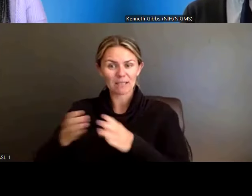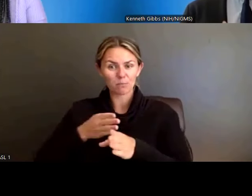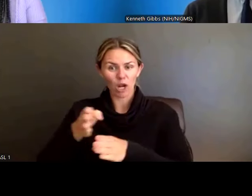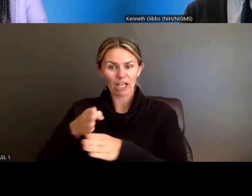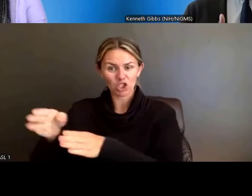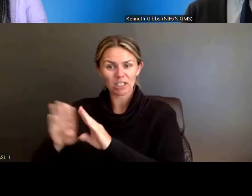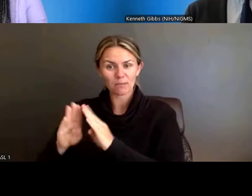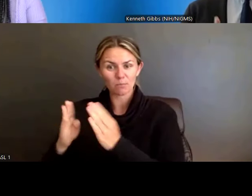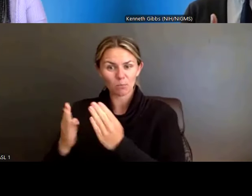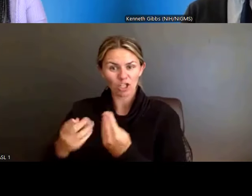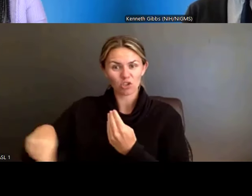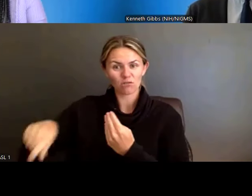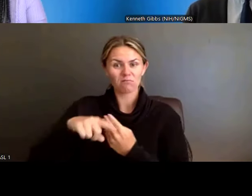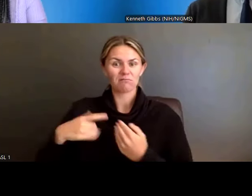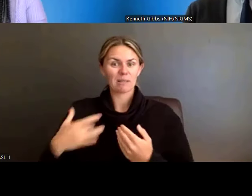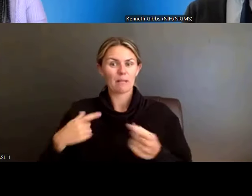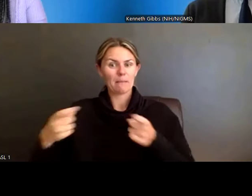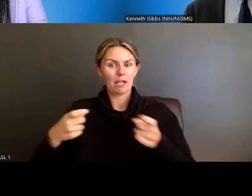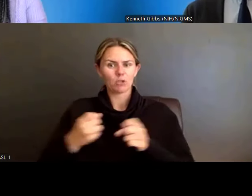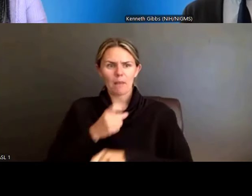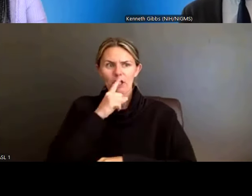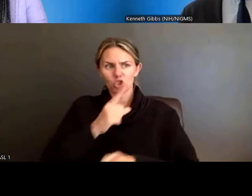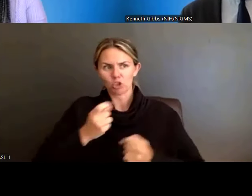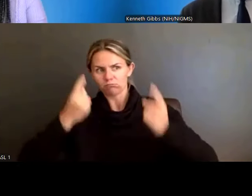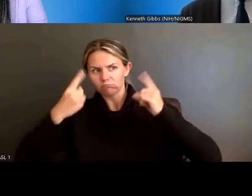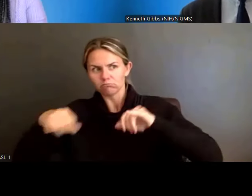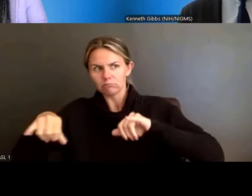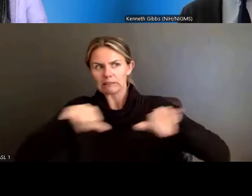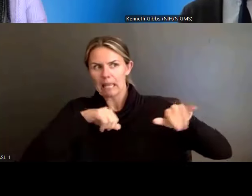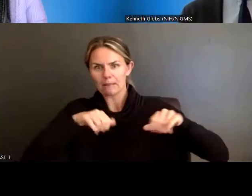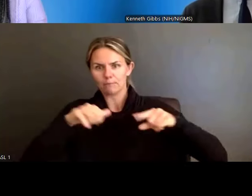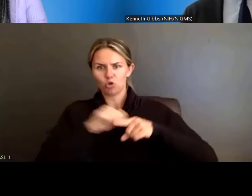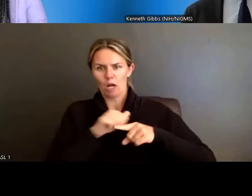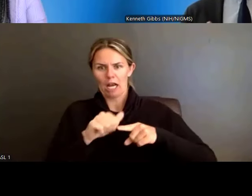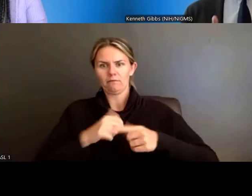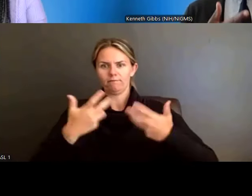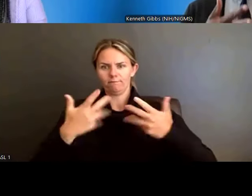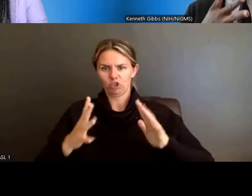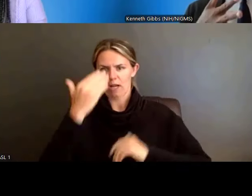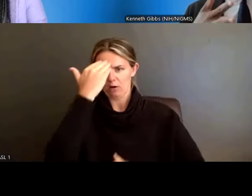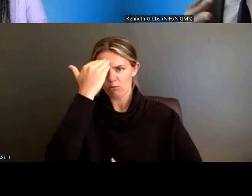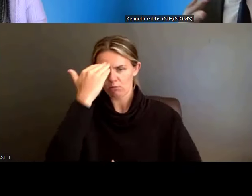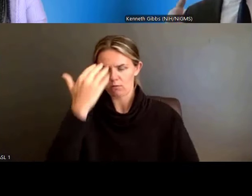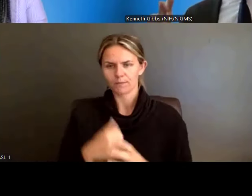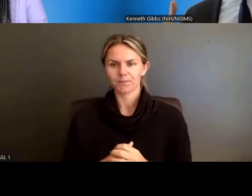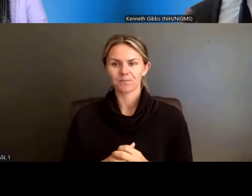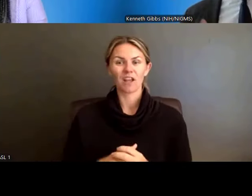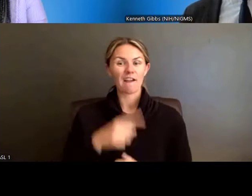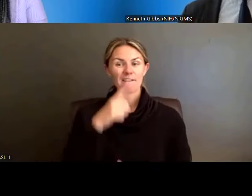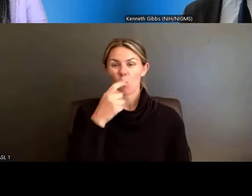to make sure that there is alignment for any sort of change to go throughout this whole organization,